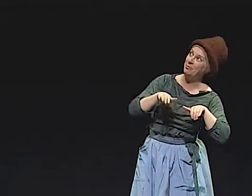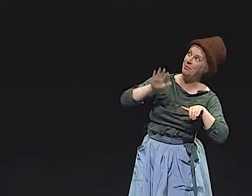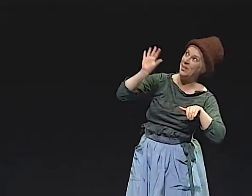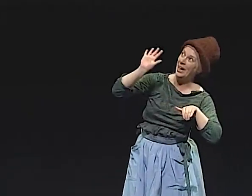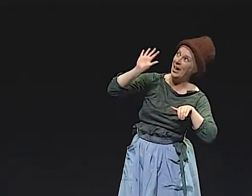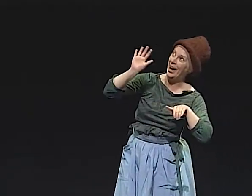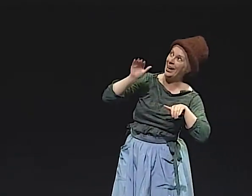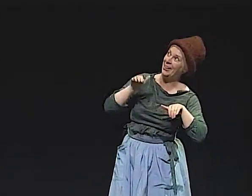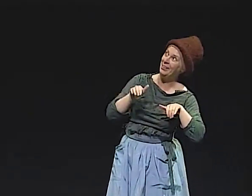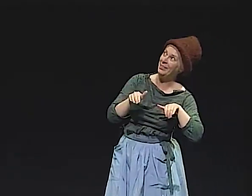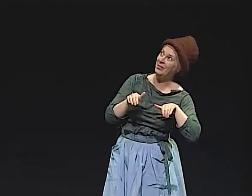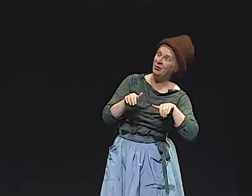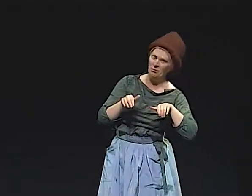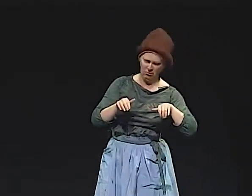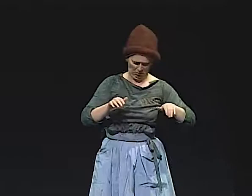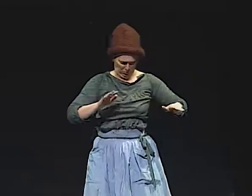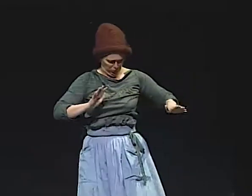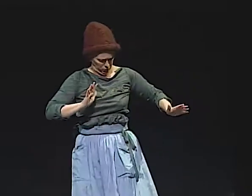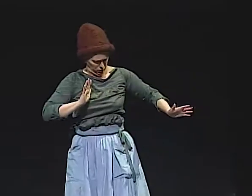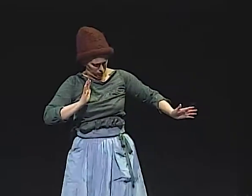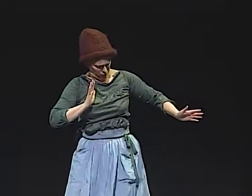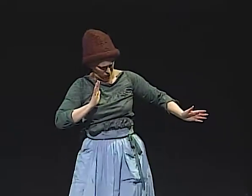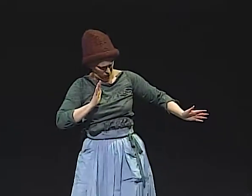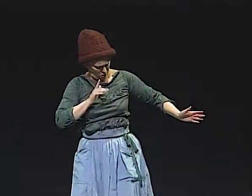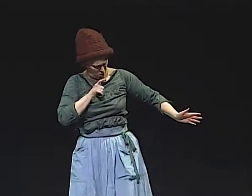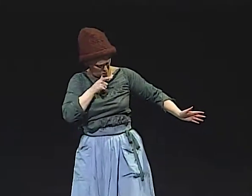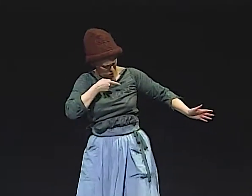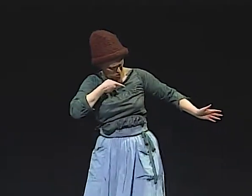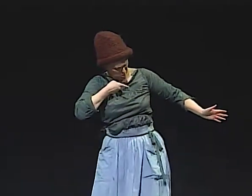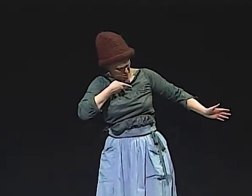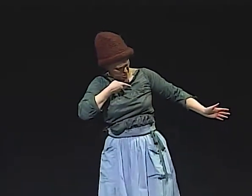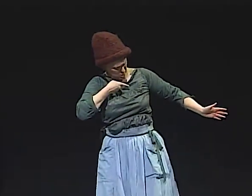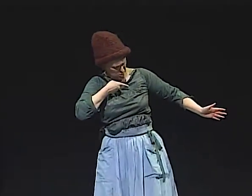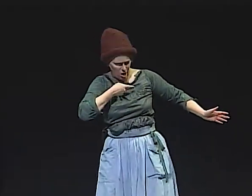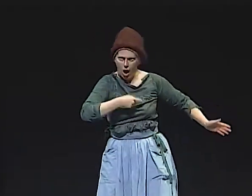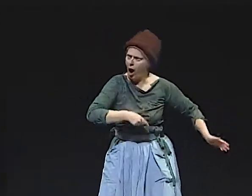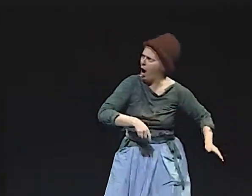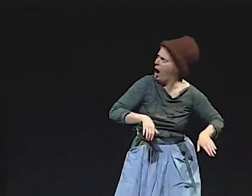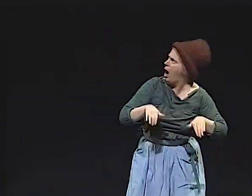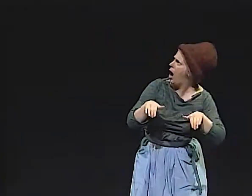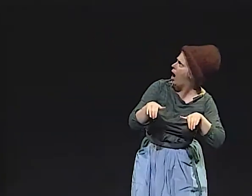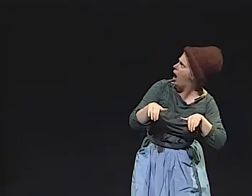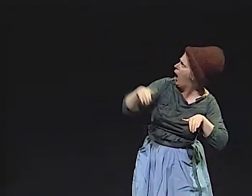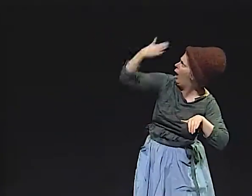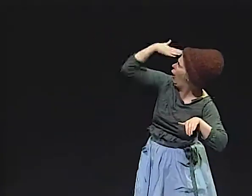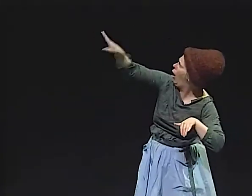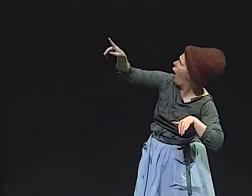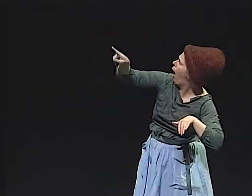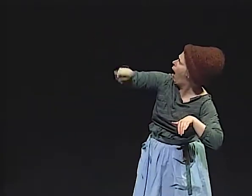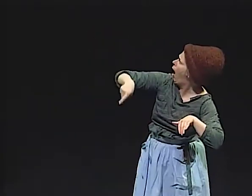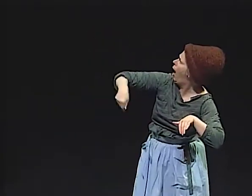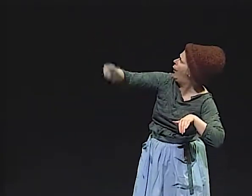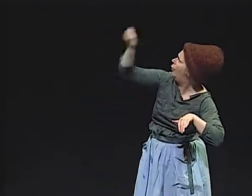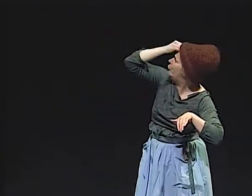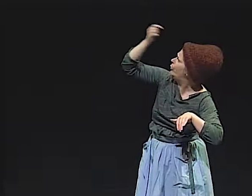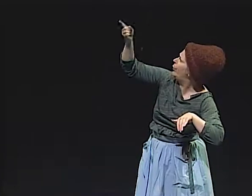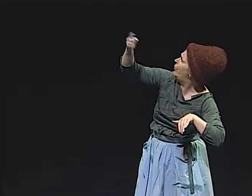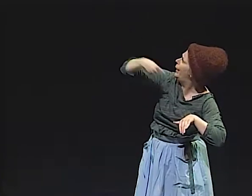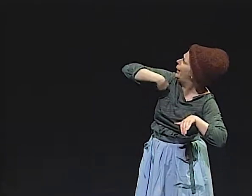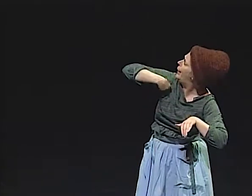WHO STUCK HER HEAD OUT AND SAID HELLO. "WHO ARE YOU?" "YOU DON'T KNOW WHO I AM?